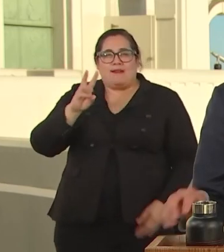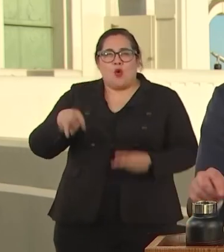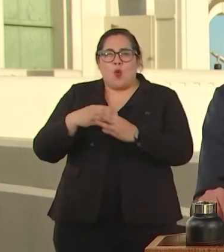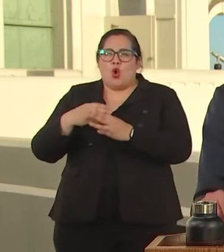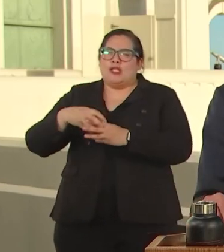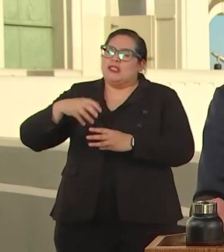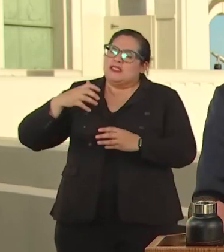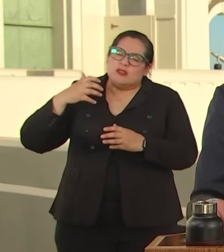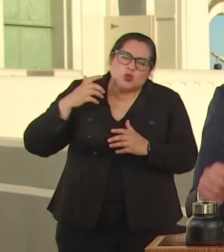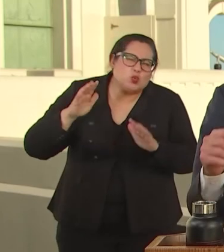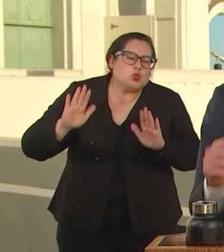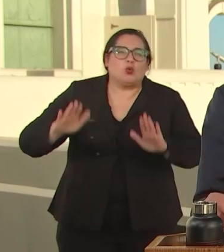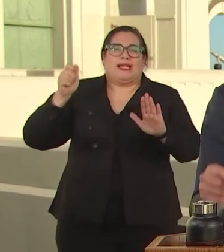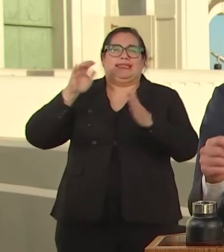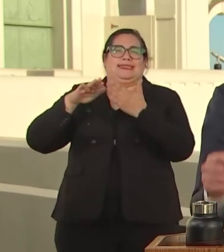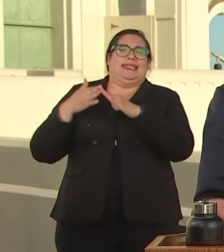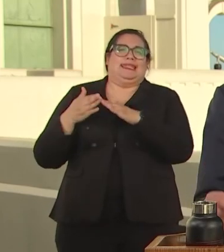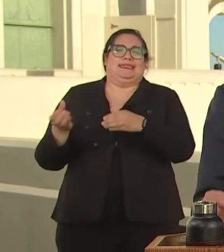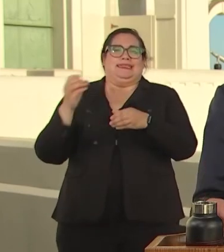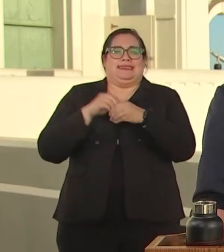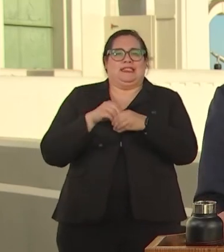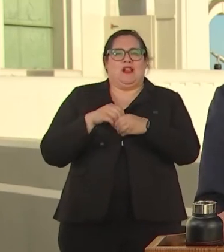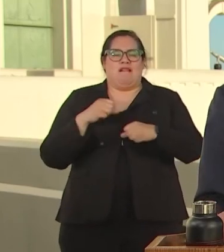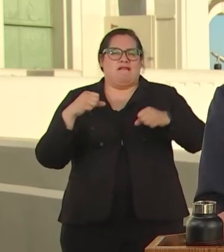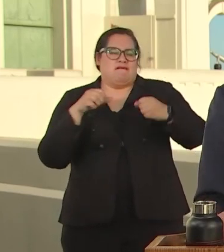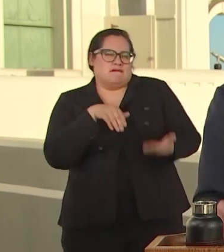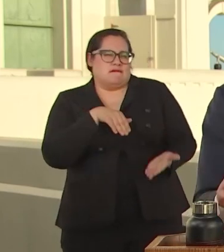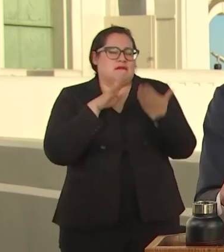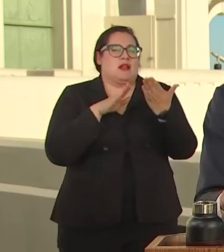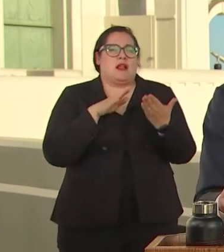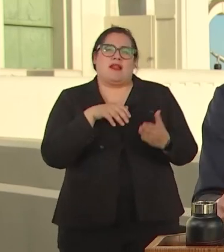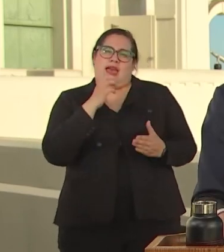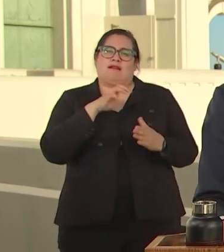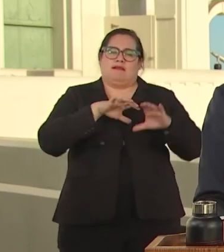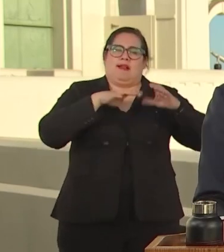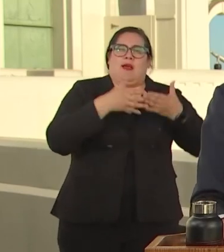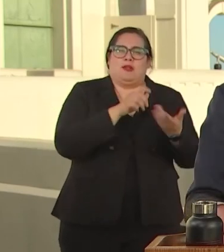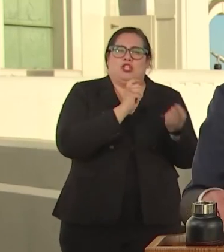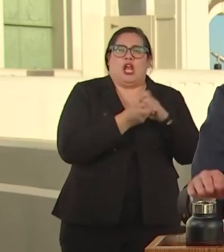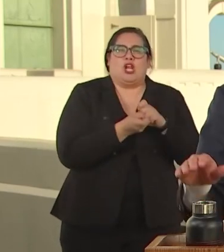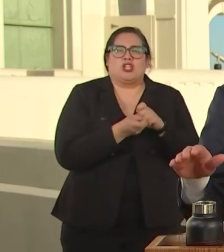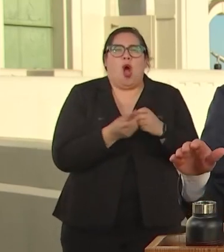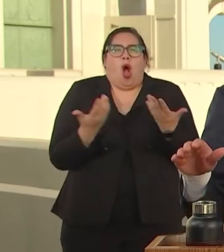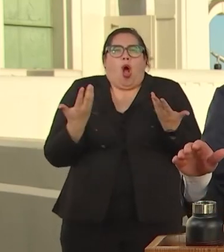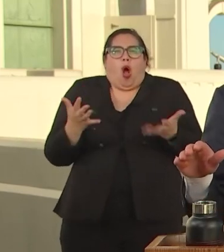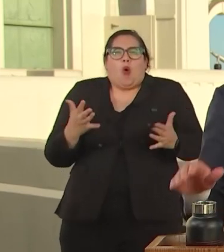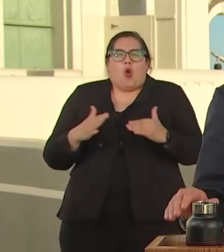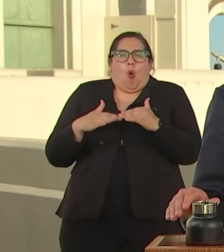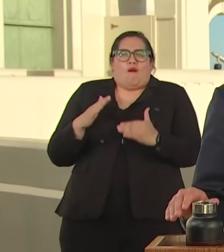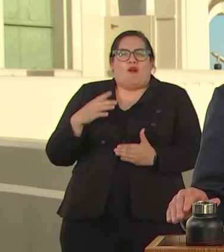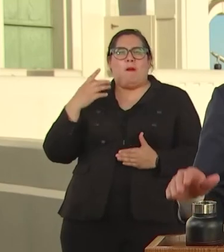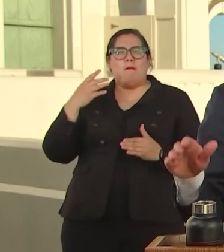CITY AND C-40 INCLUDING LOS ANGELES ARE ON TRACK TO MEET OR EXCEED OUR COMMITMENTS UNDER